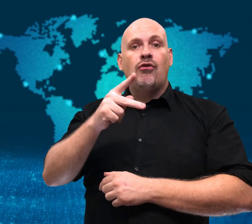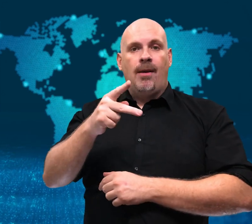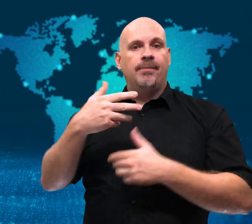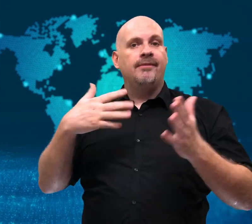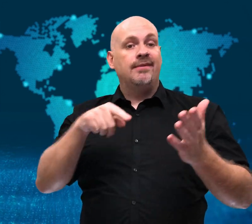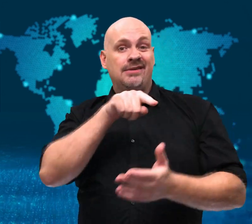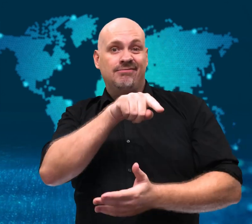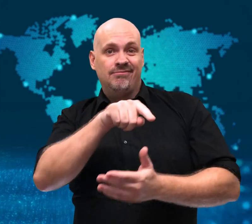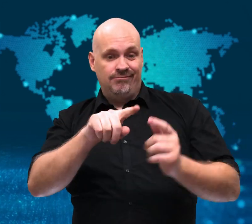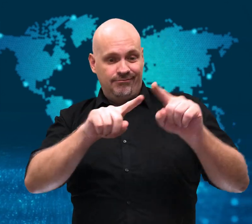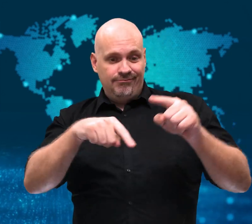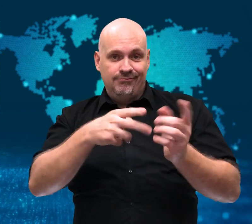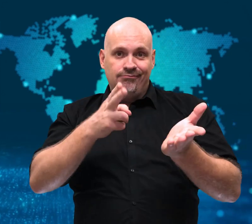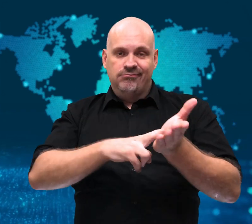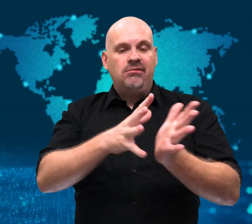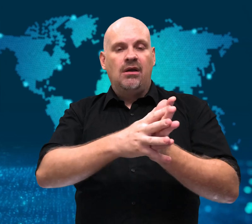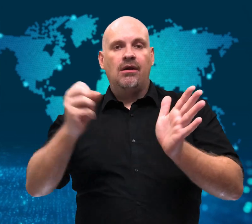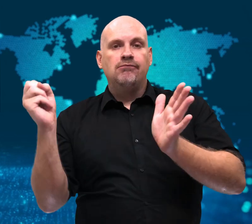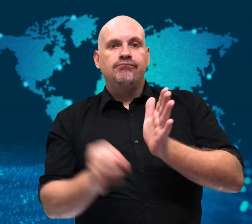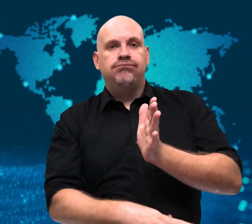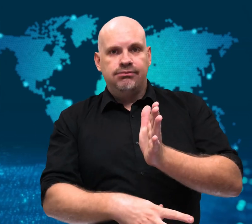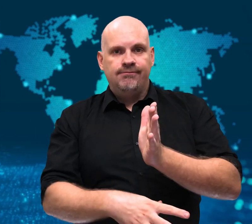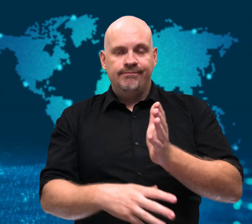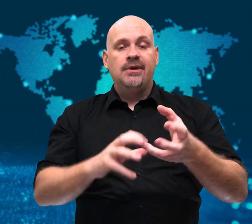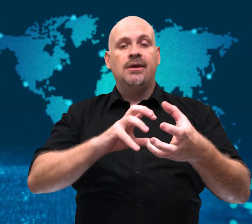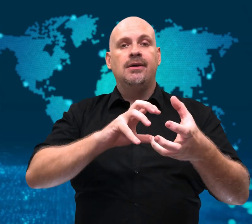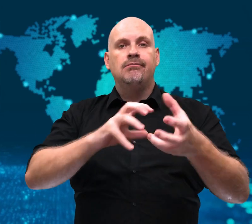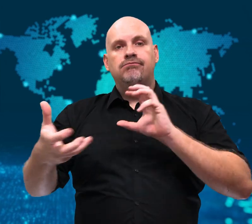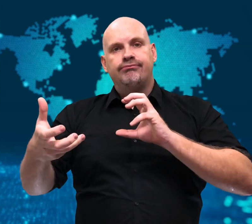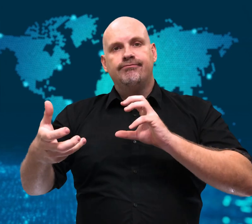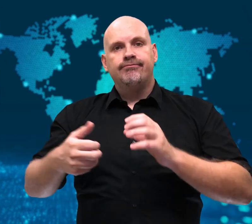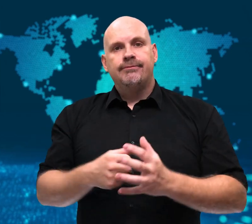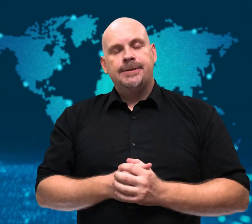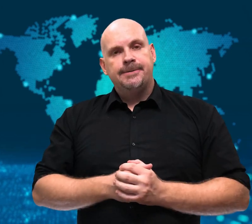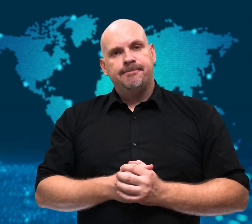but Trump cancelled the deal.